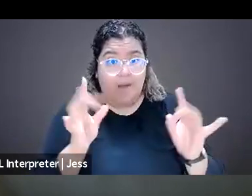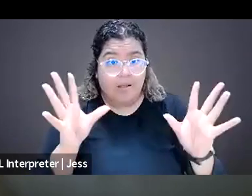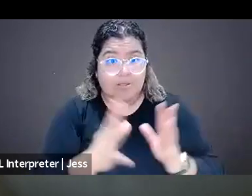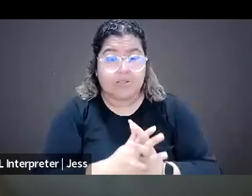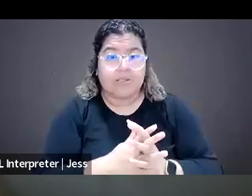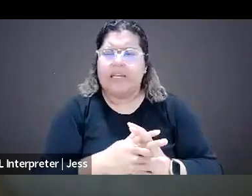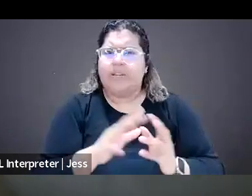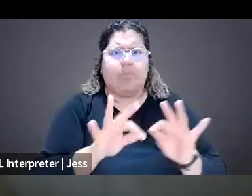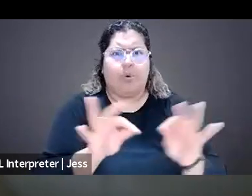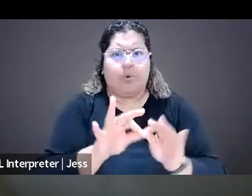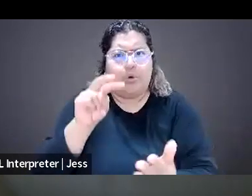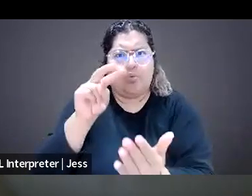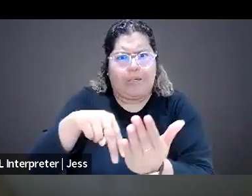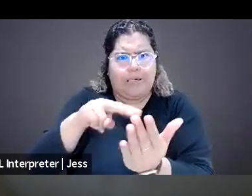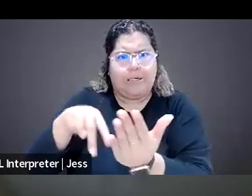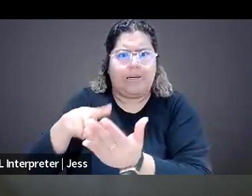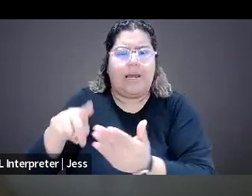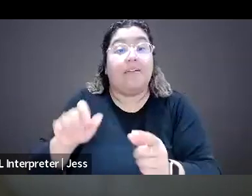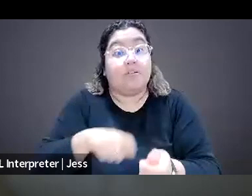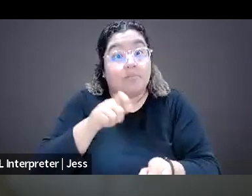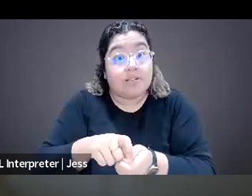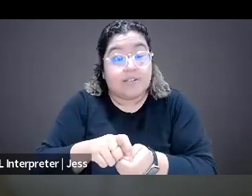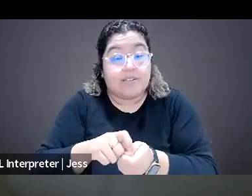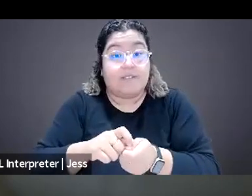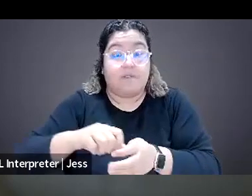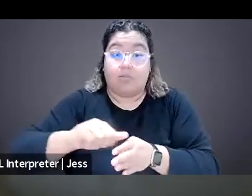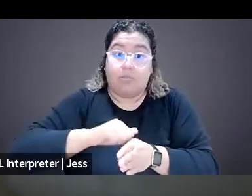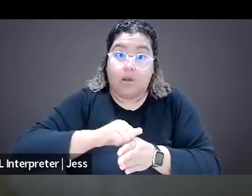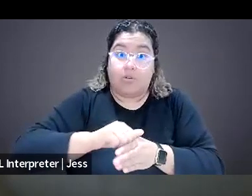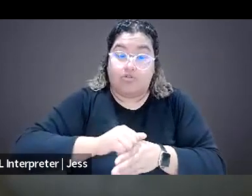It has specific exercises that one can do just to address that,